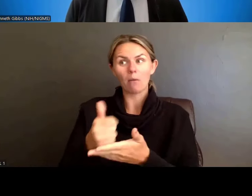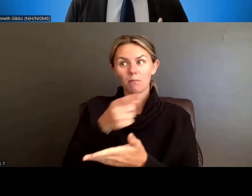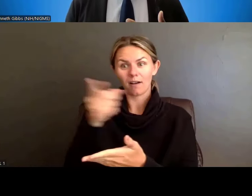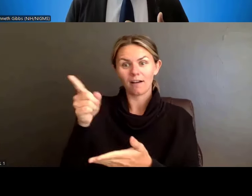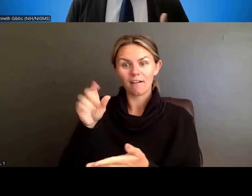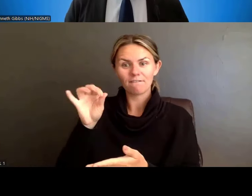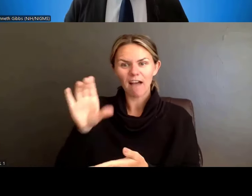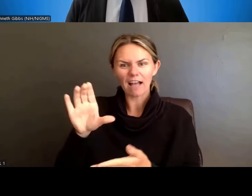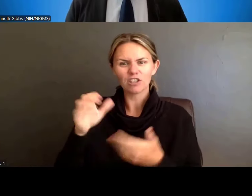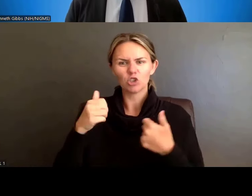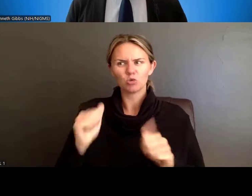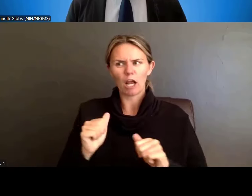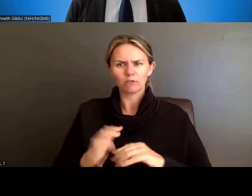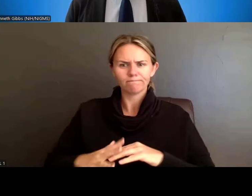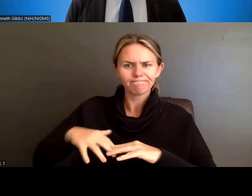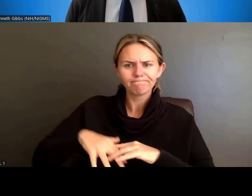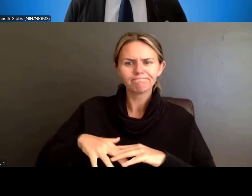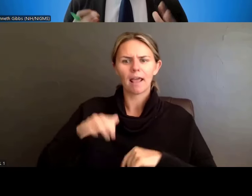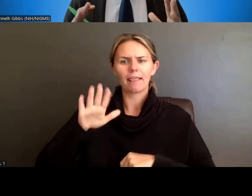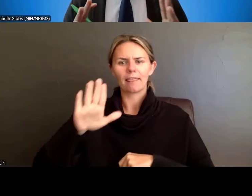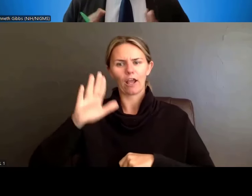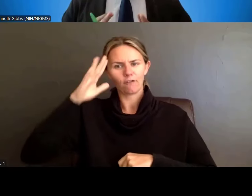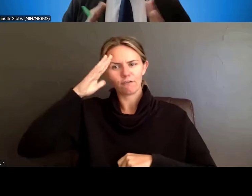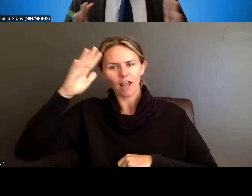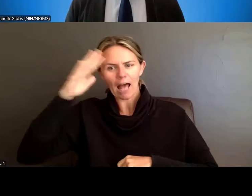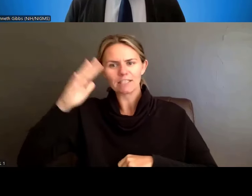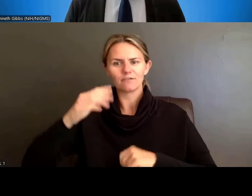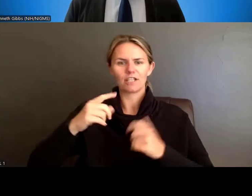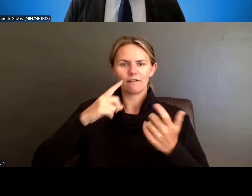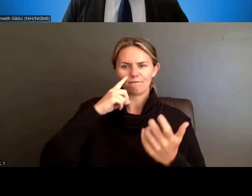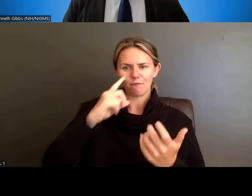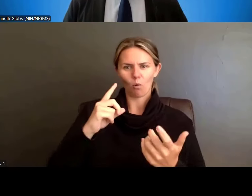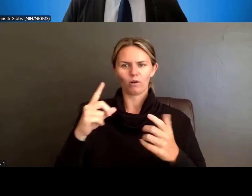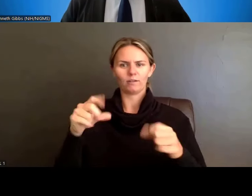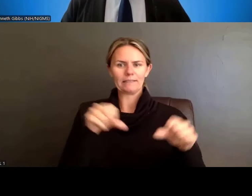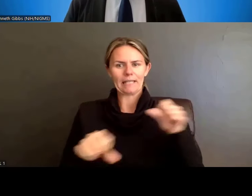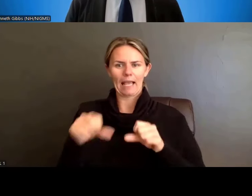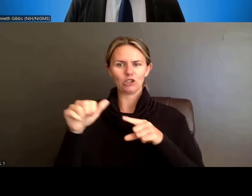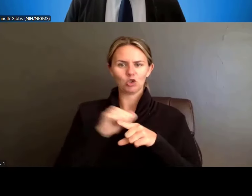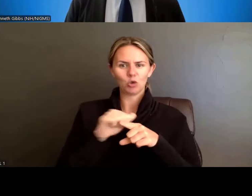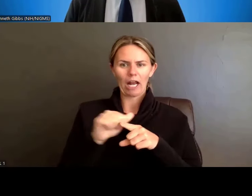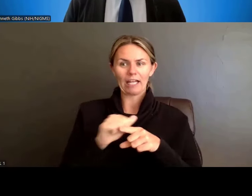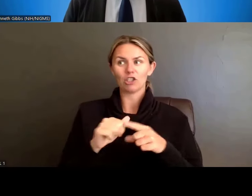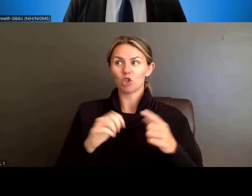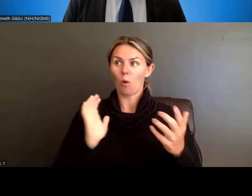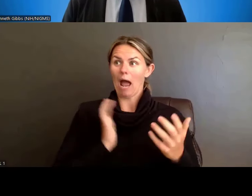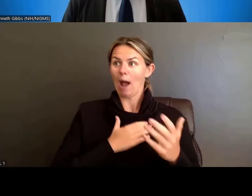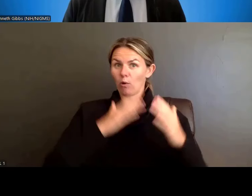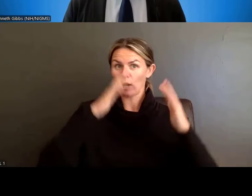so that there are aligned expectations. And so these are examples of topics the institutions are encouraged to pursue